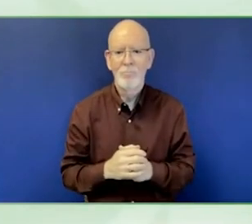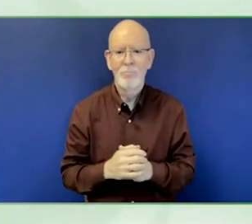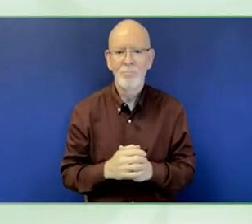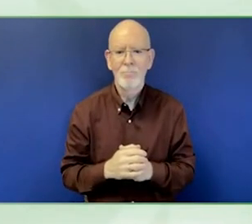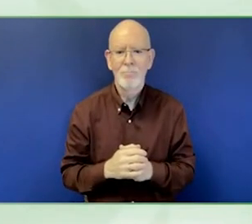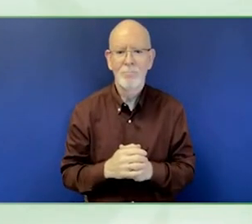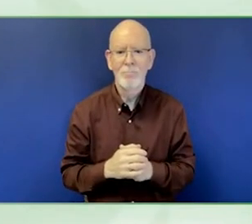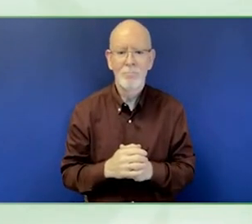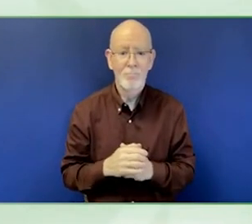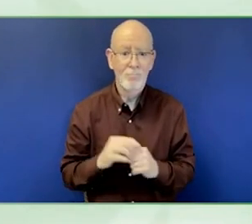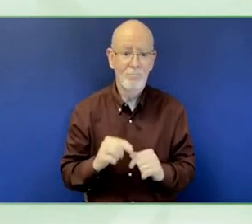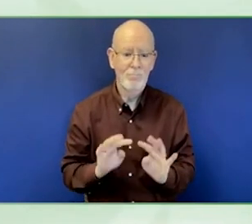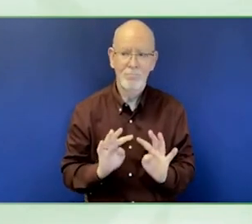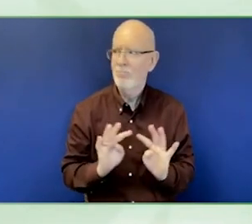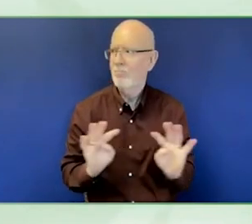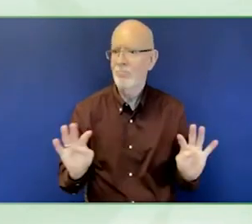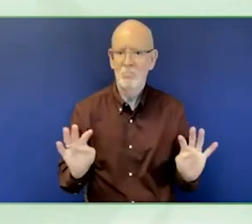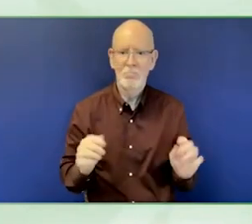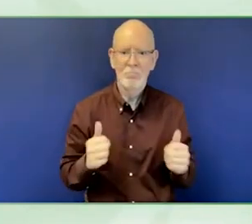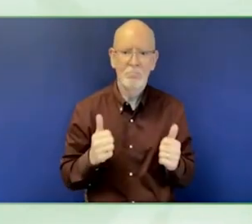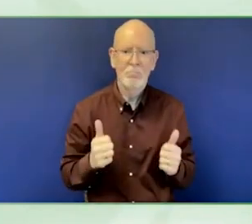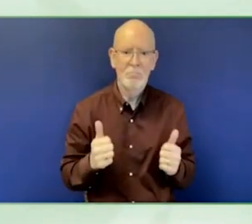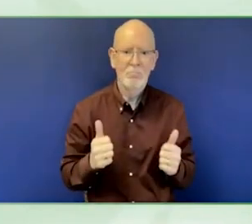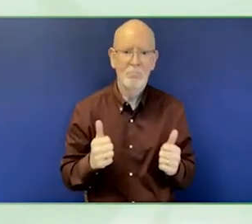that they have been allocated per presentation.